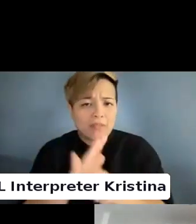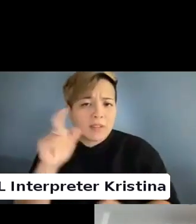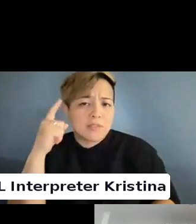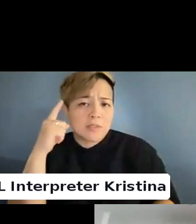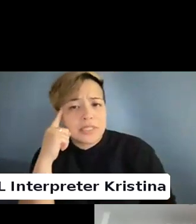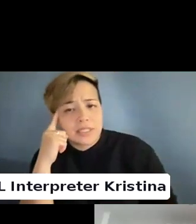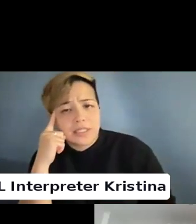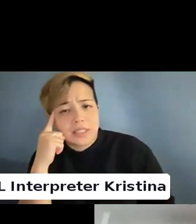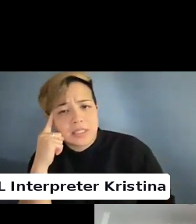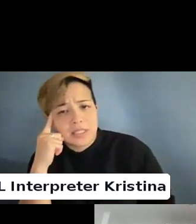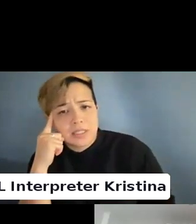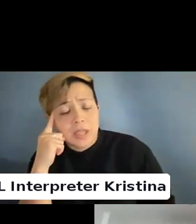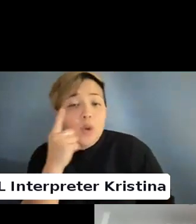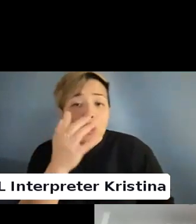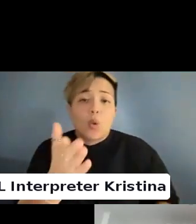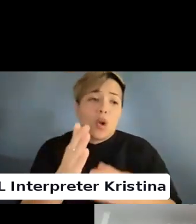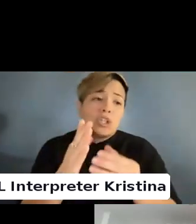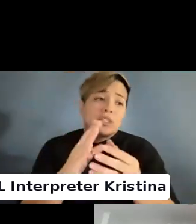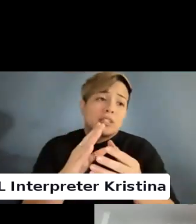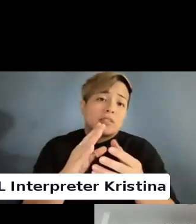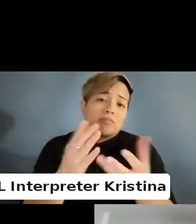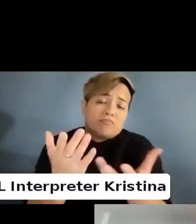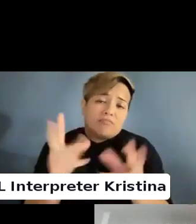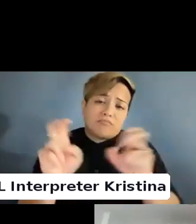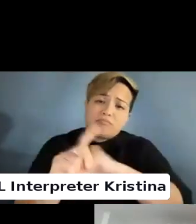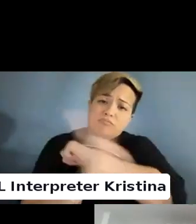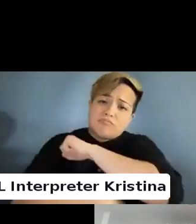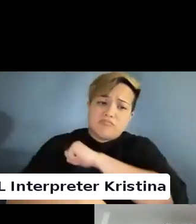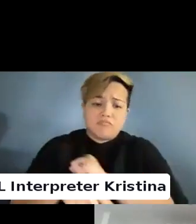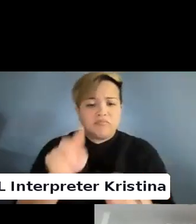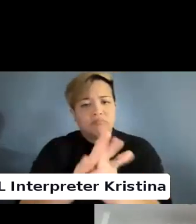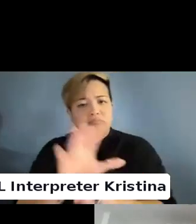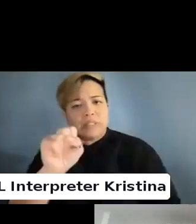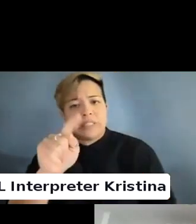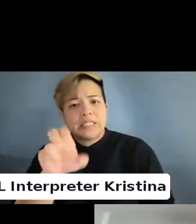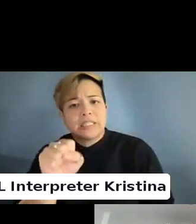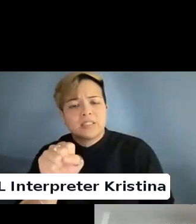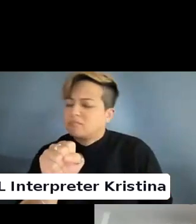And so you are essentially criminalizing someone's status because people have to interact with